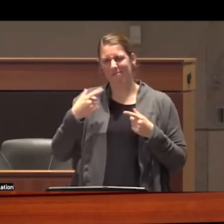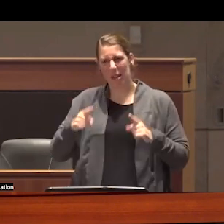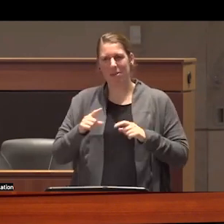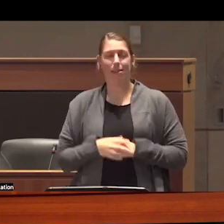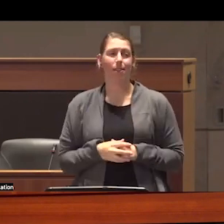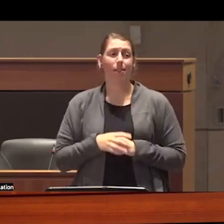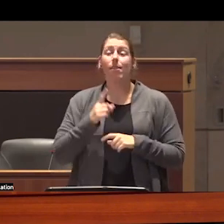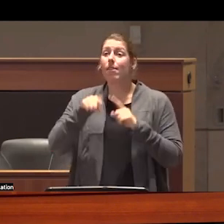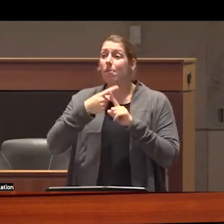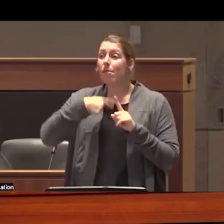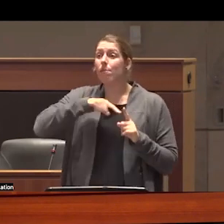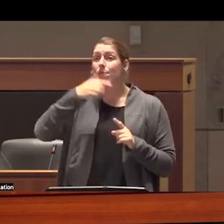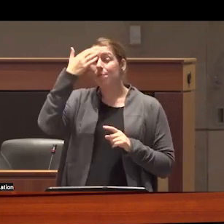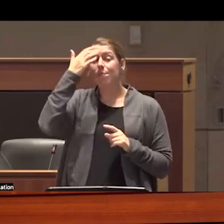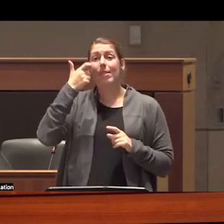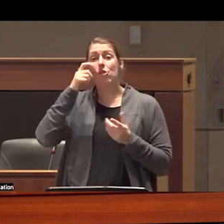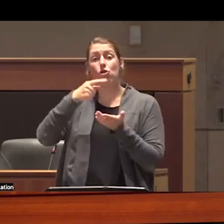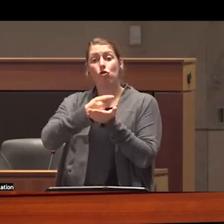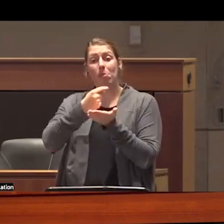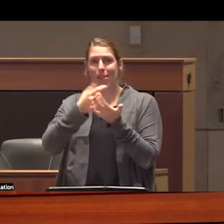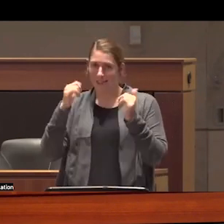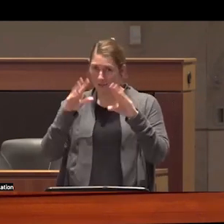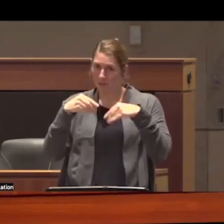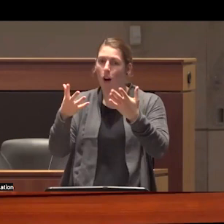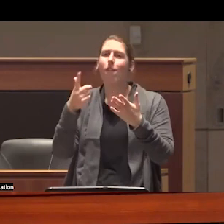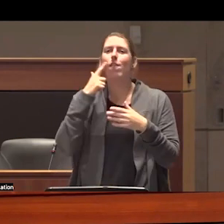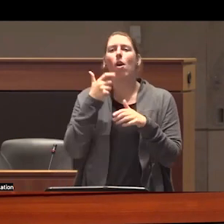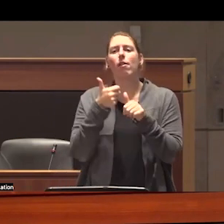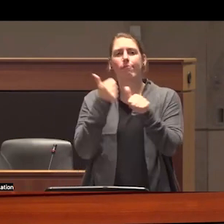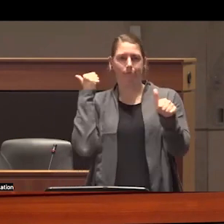know that the vast majority of addiction treatment is still offered as abstinence-based and is rooted